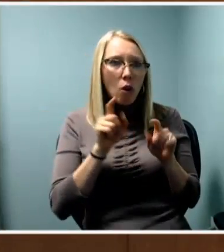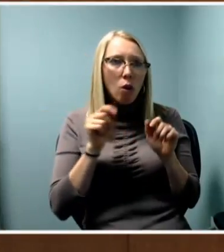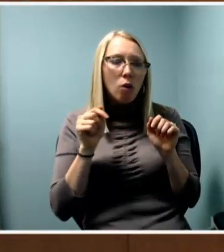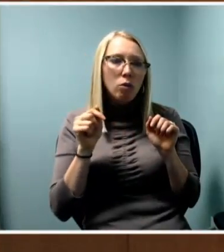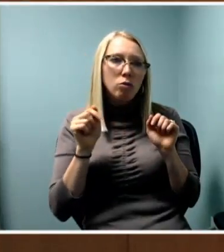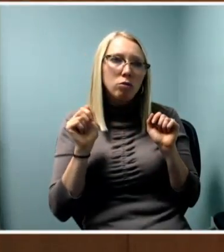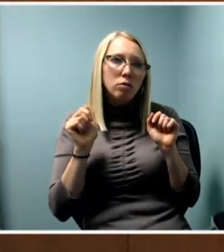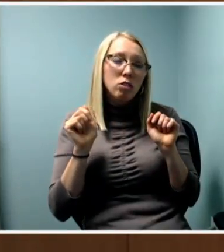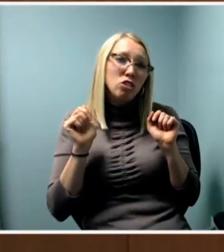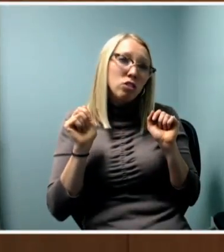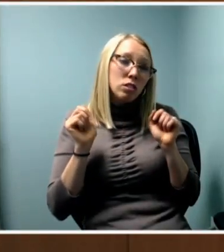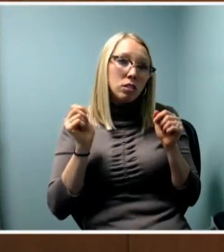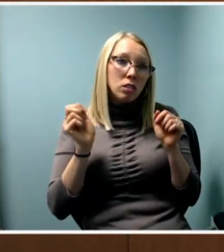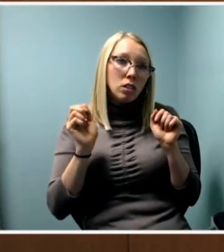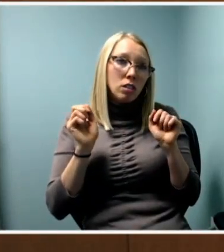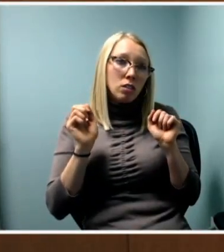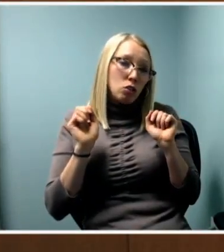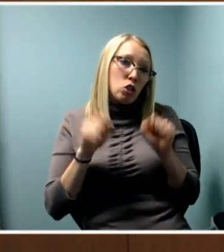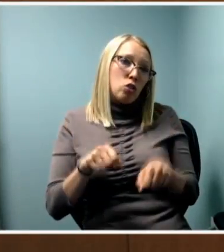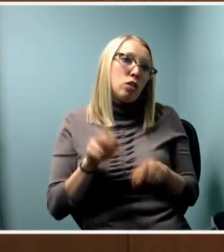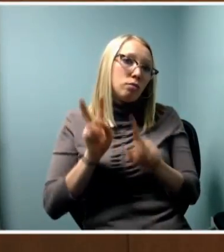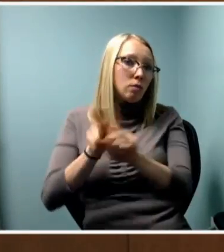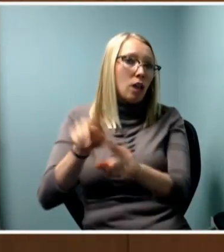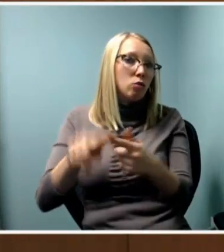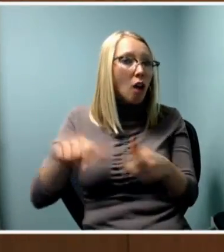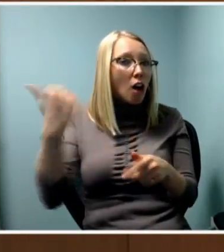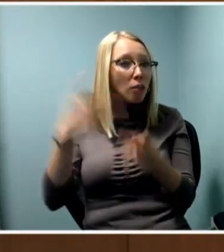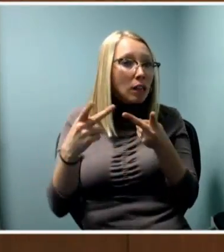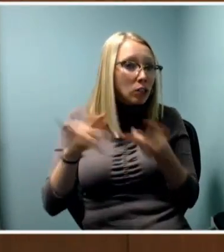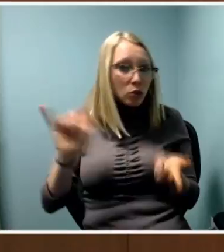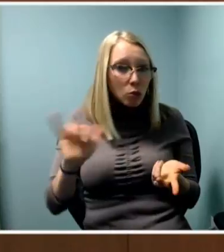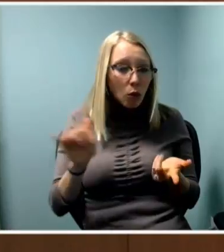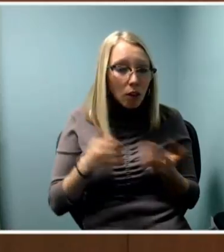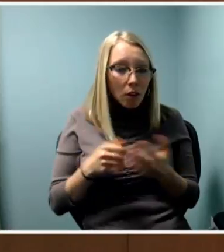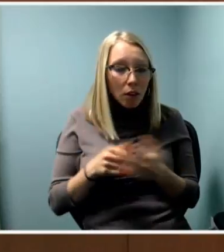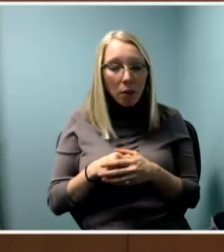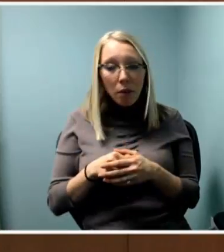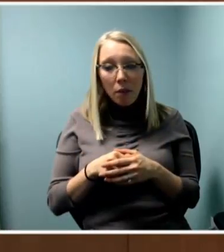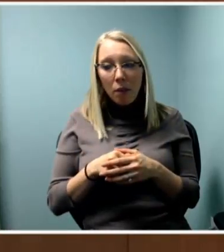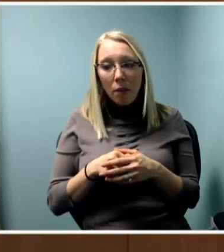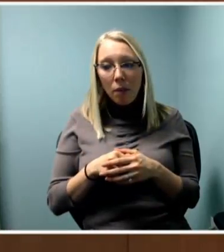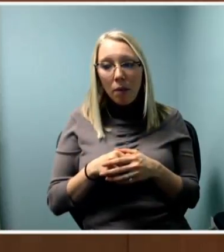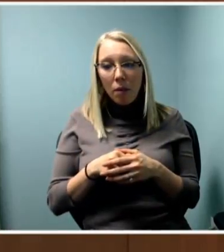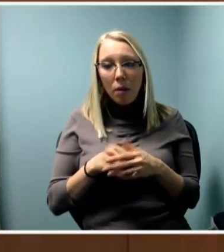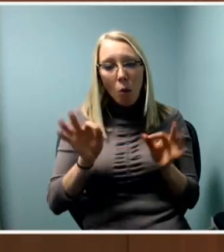to make sure that not just the staff of the disability services department